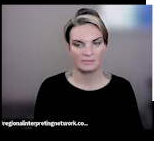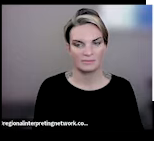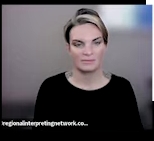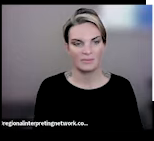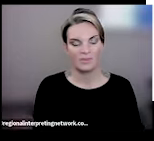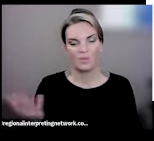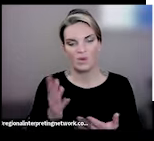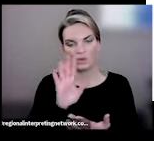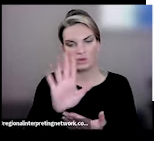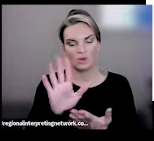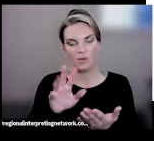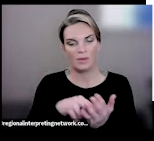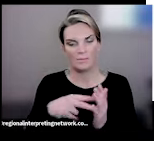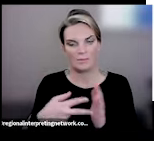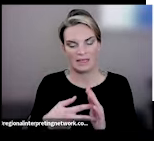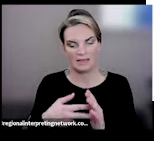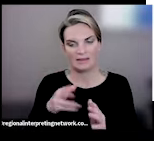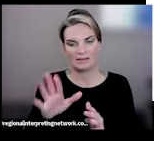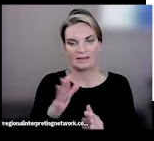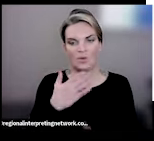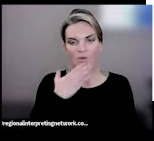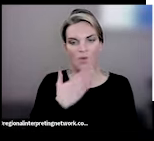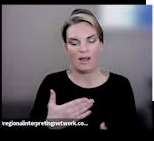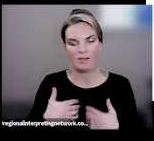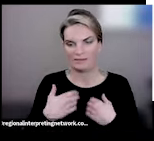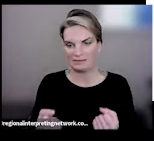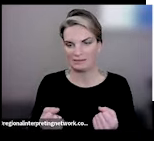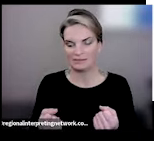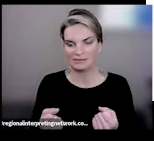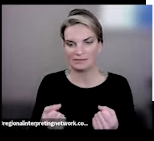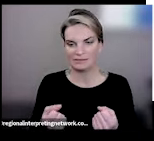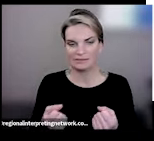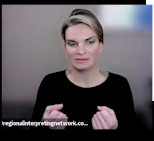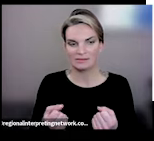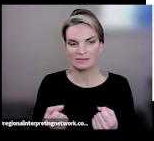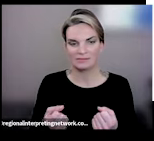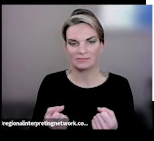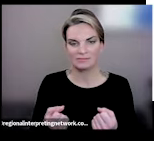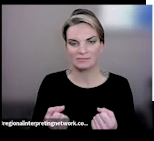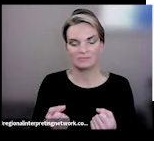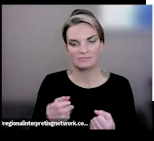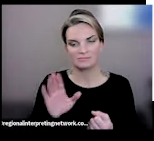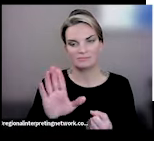wellness? I think it's really important to reflect on and understand that it's really